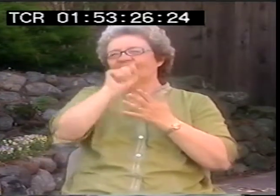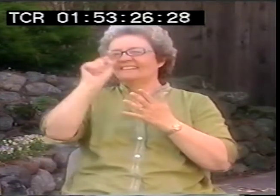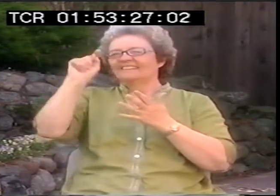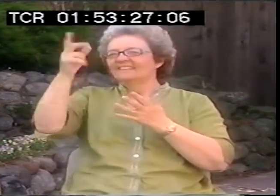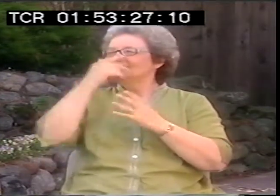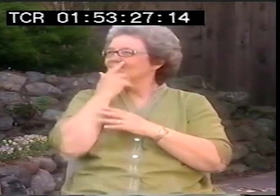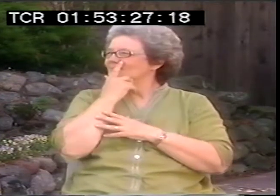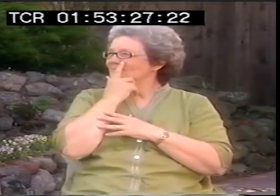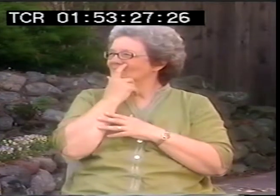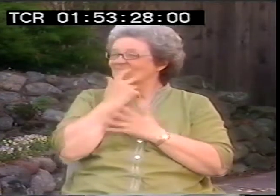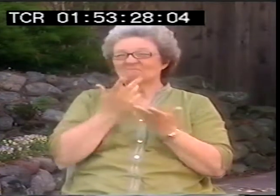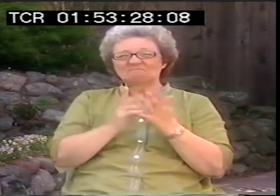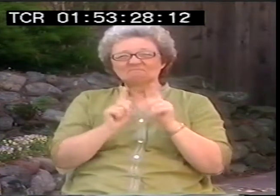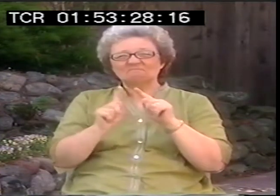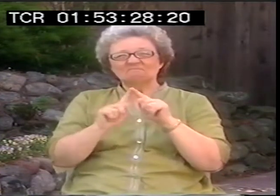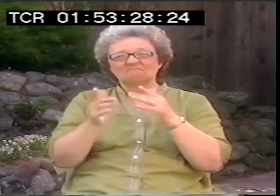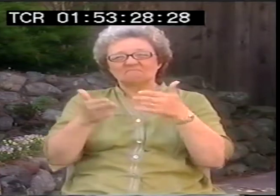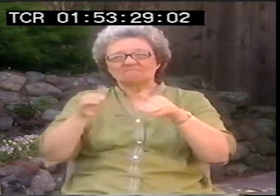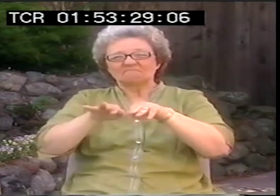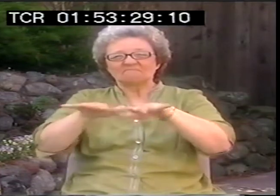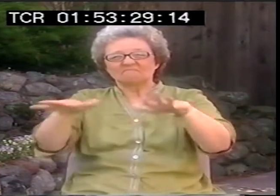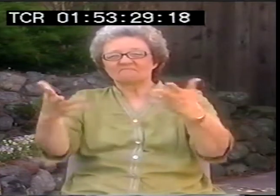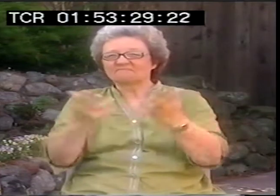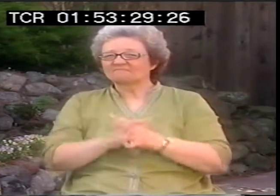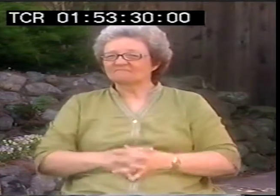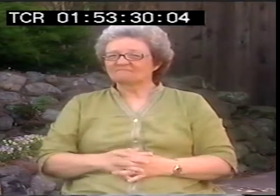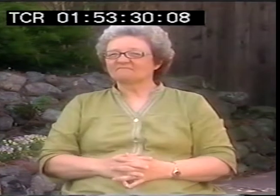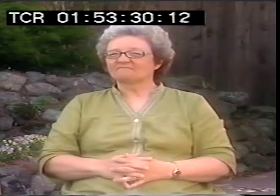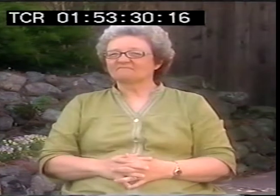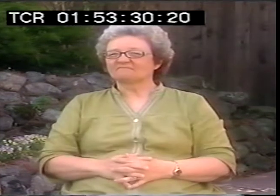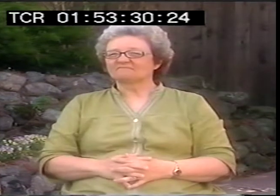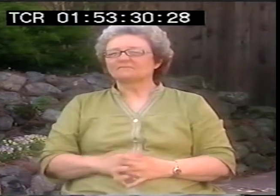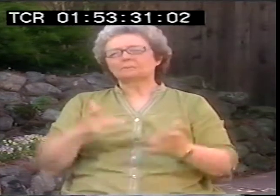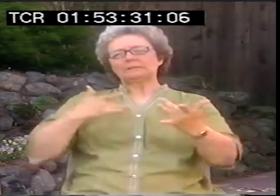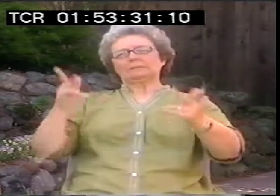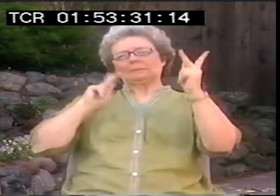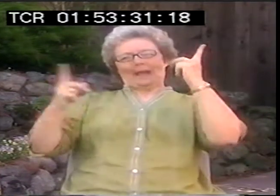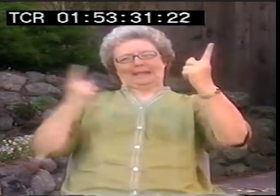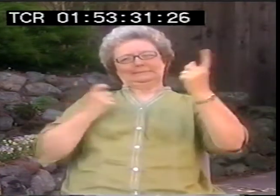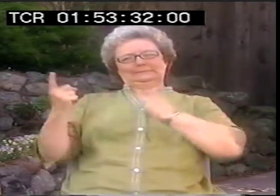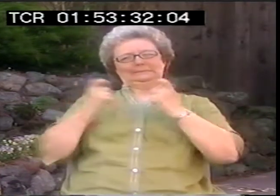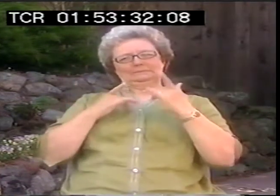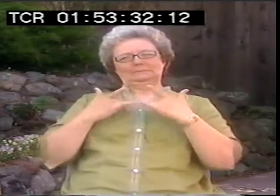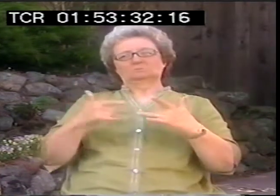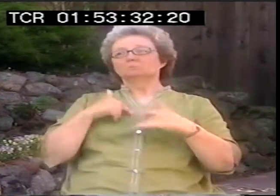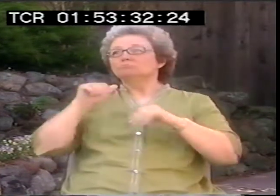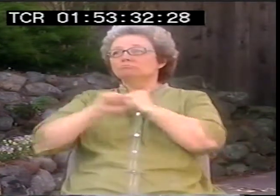how to train people. And they'll say, would you mind performing your poetry? Fine. So I'll give a workshop during the day.